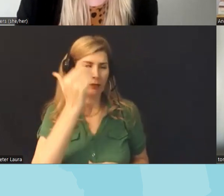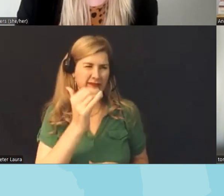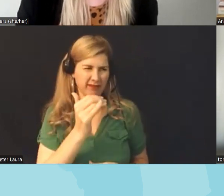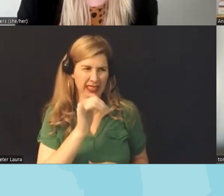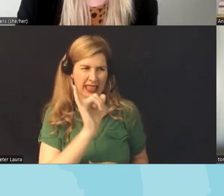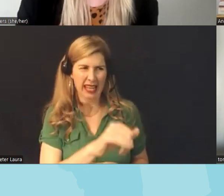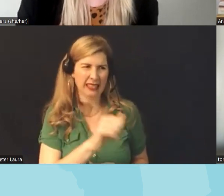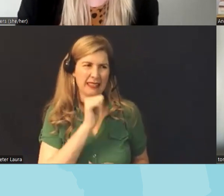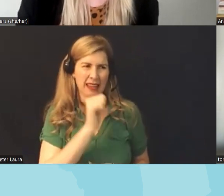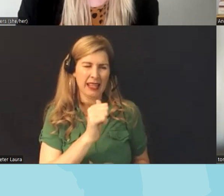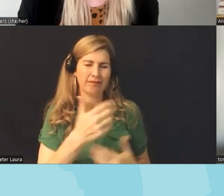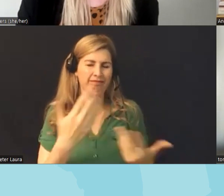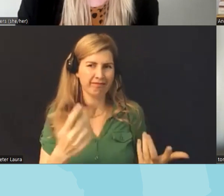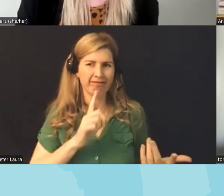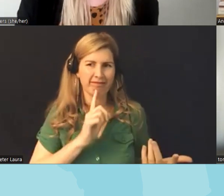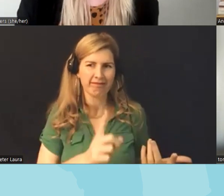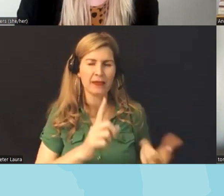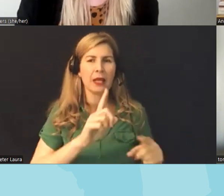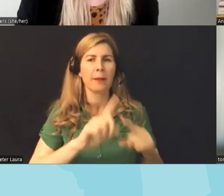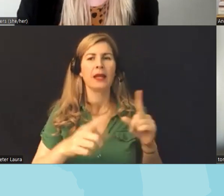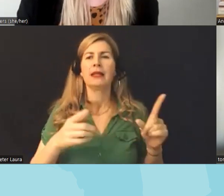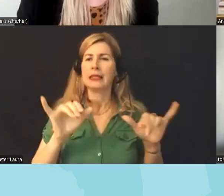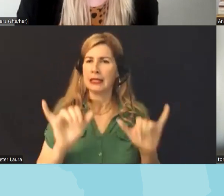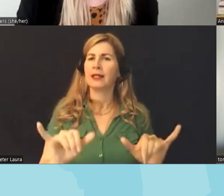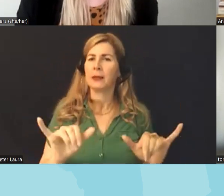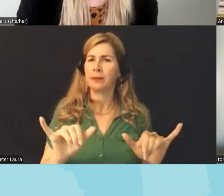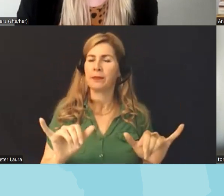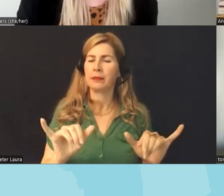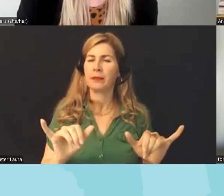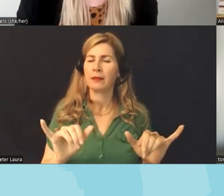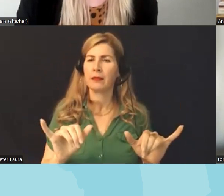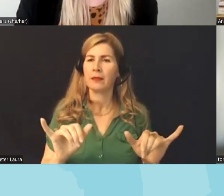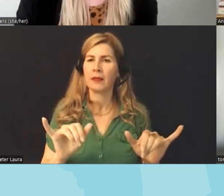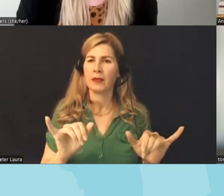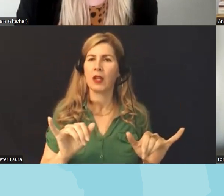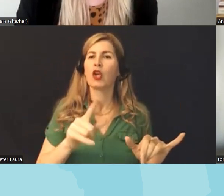the case but there's just this whole you know theory that that's what's happening